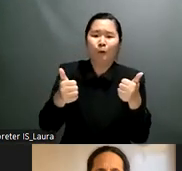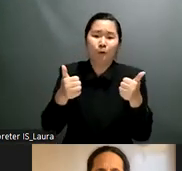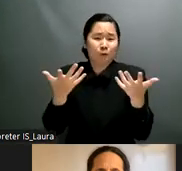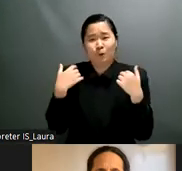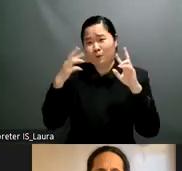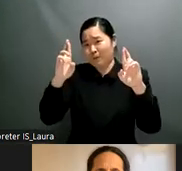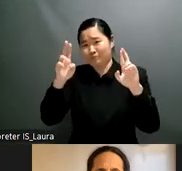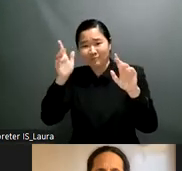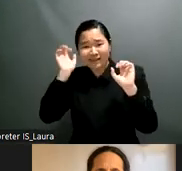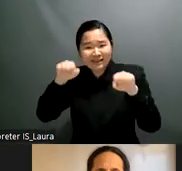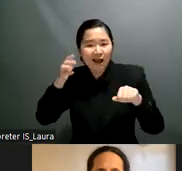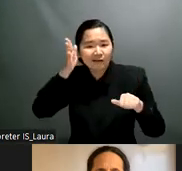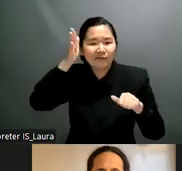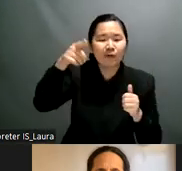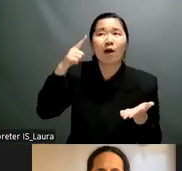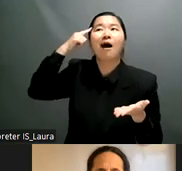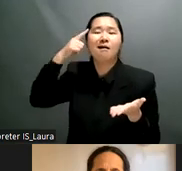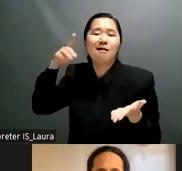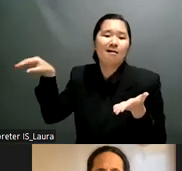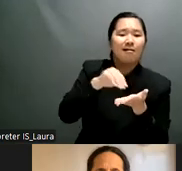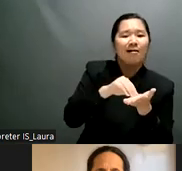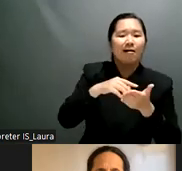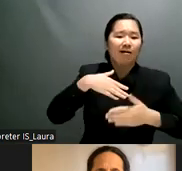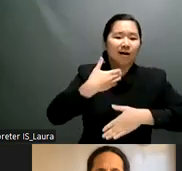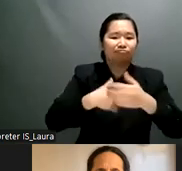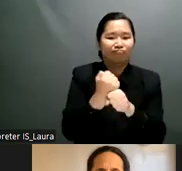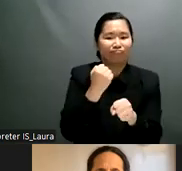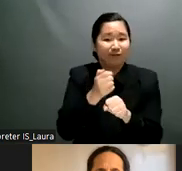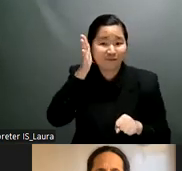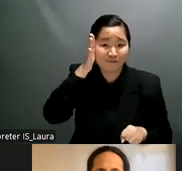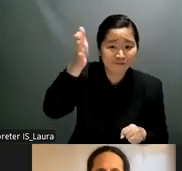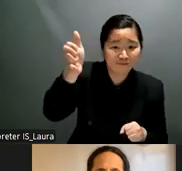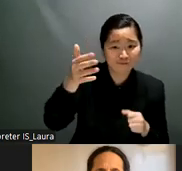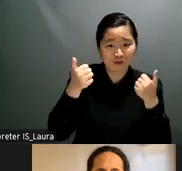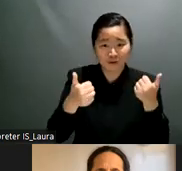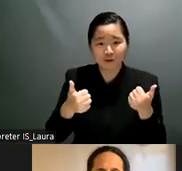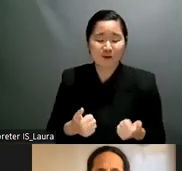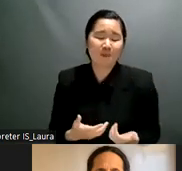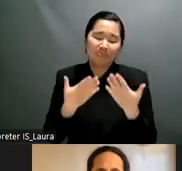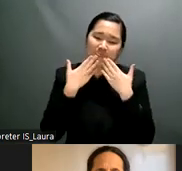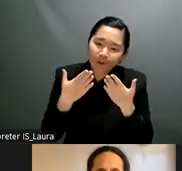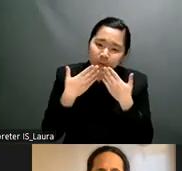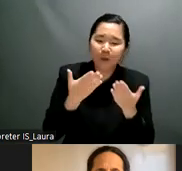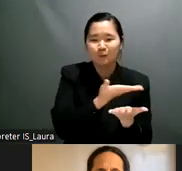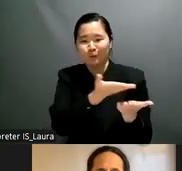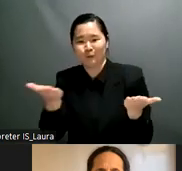in the morning and afternoon in everywhere in different different parts of the world so yeah